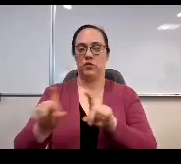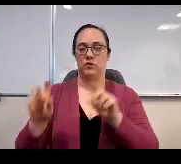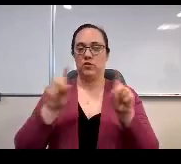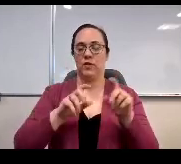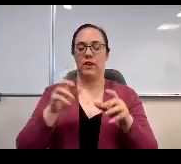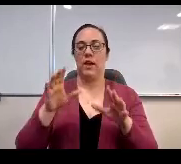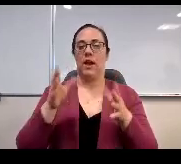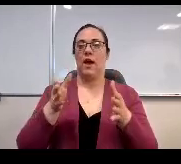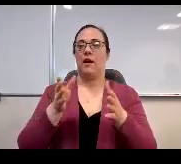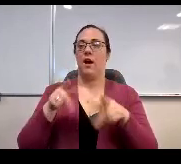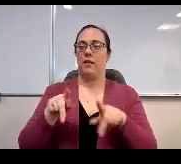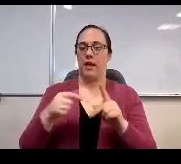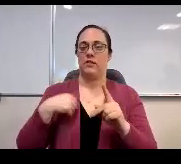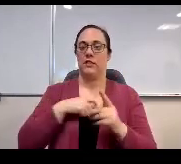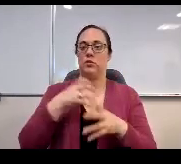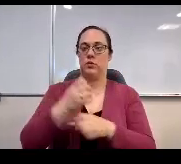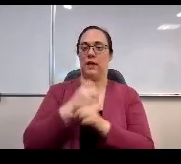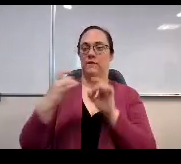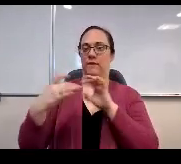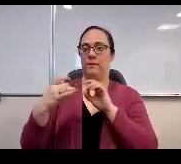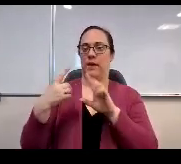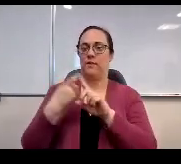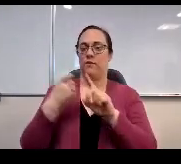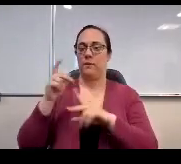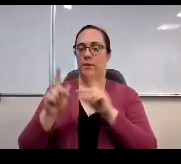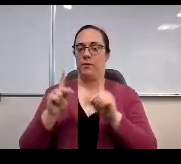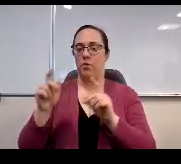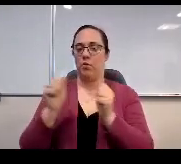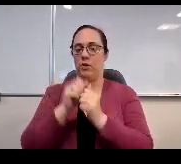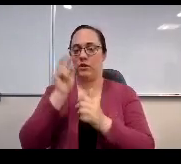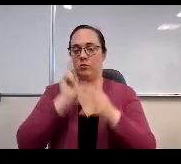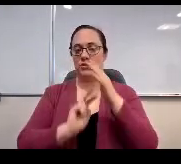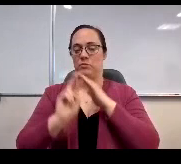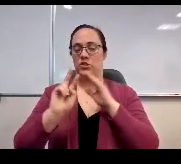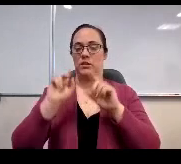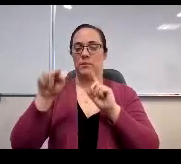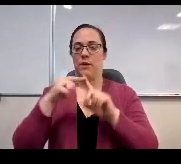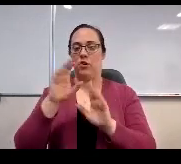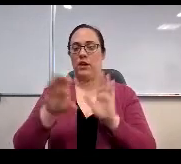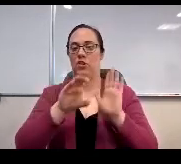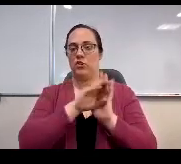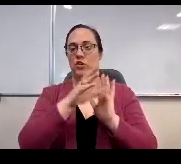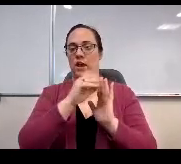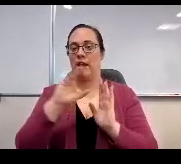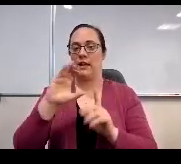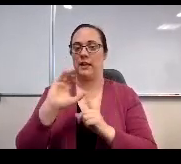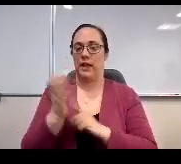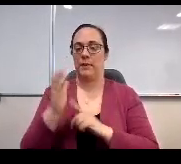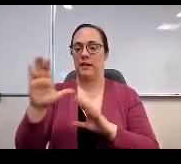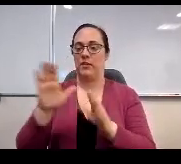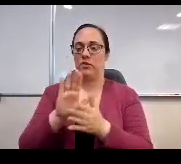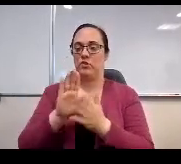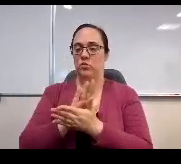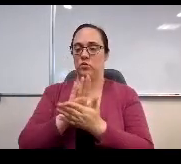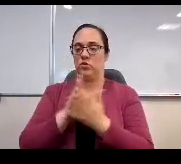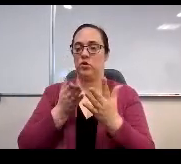feedback from our stakeholders with respect to their perceptions about character and climate in our schools. Through a single survey instrument.